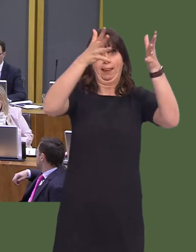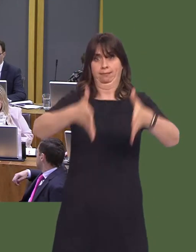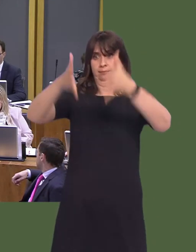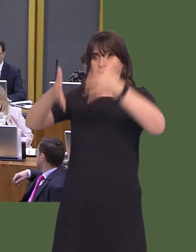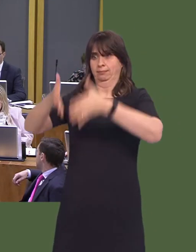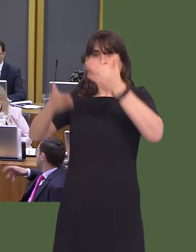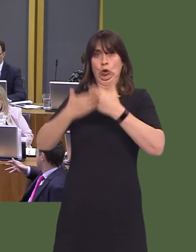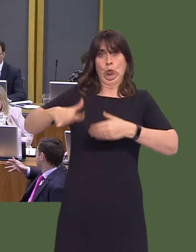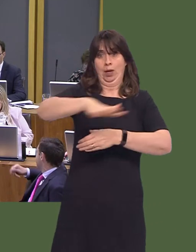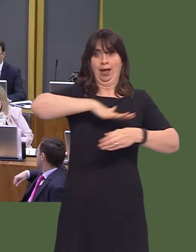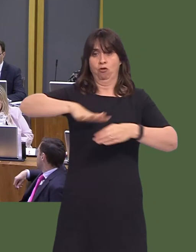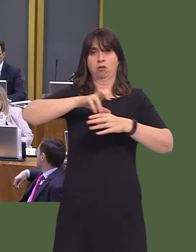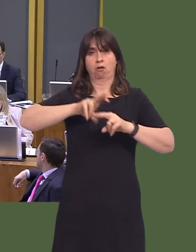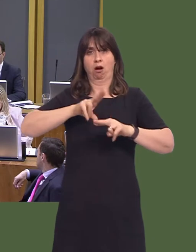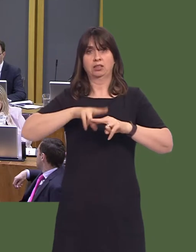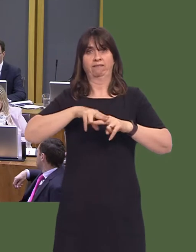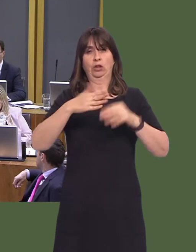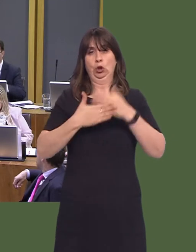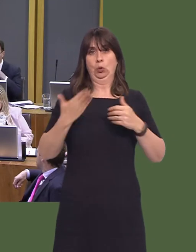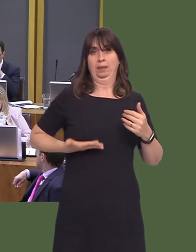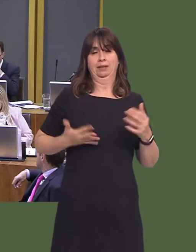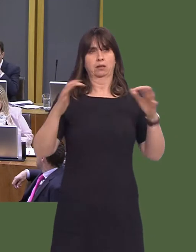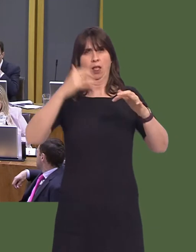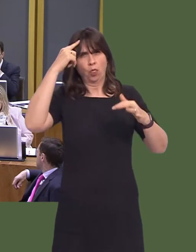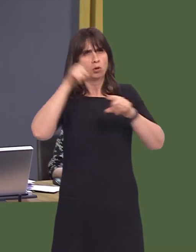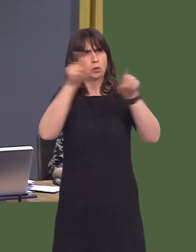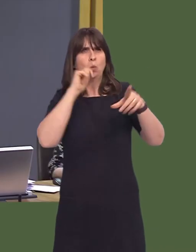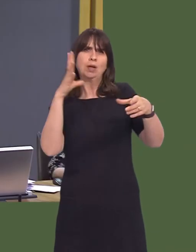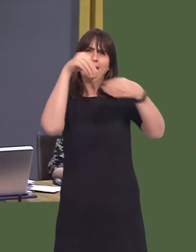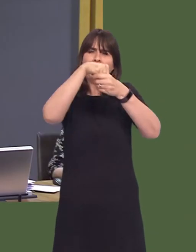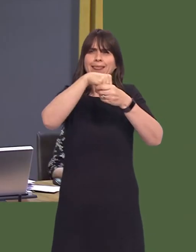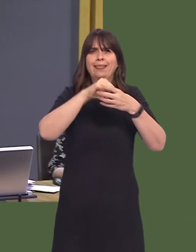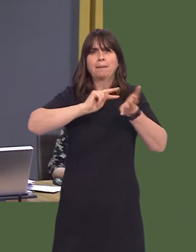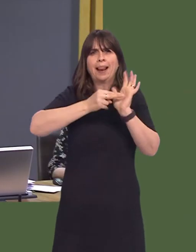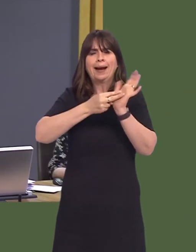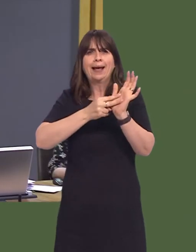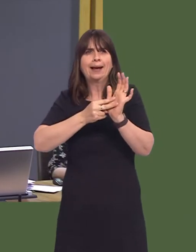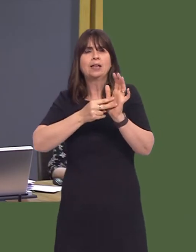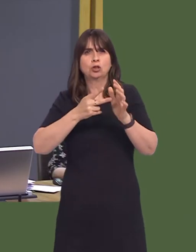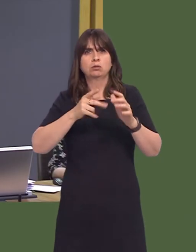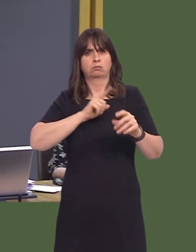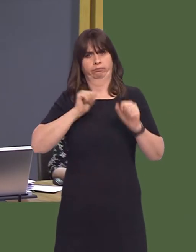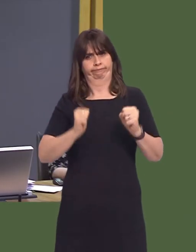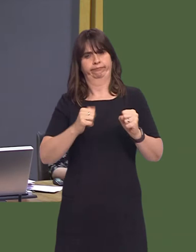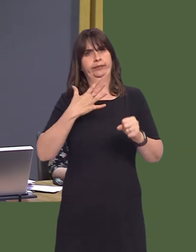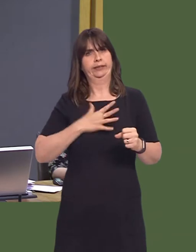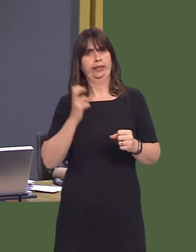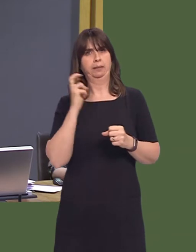have expected them to make the planning gain necessary to build the bus station as a crucial